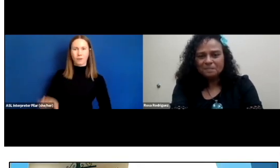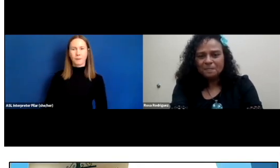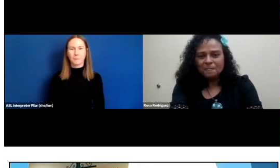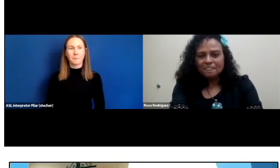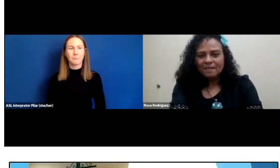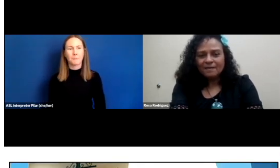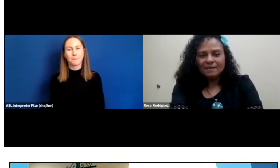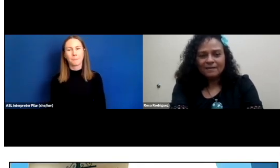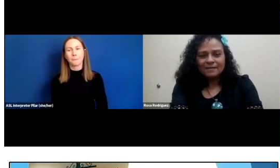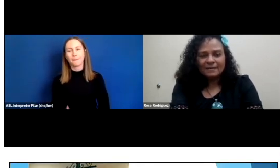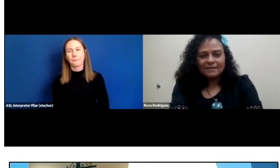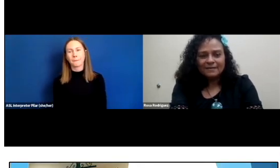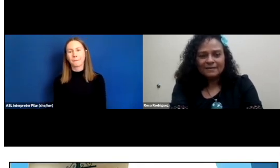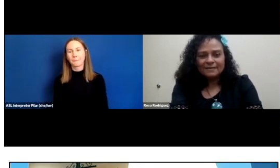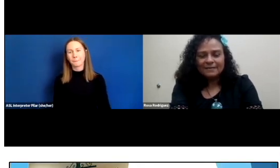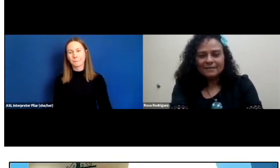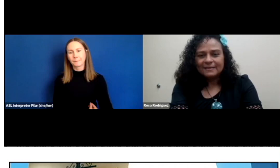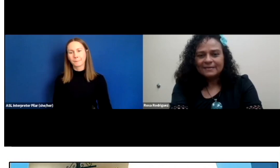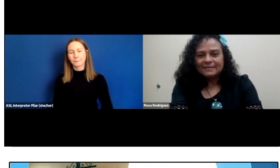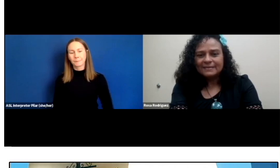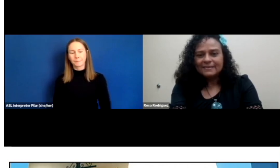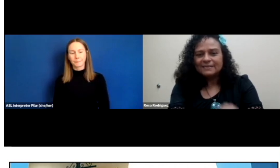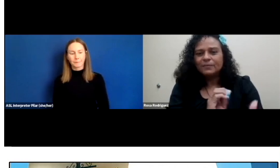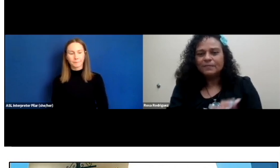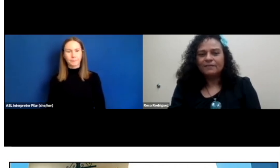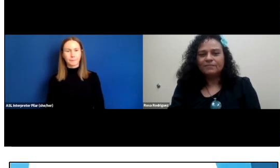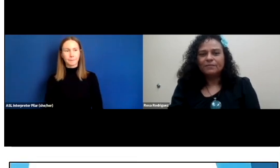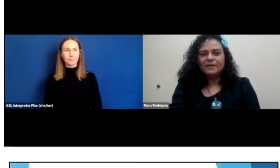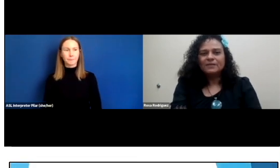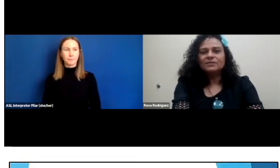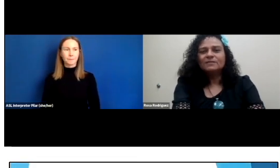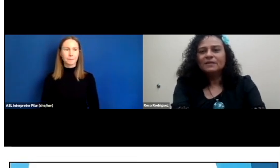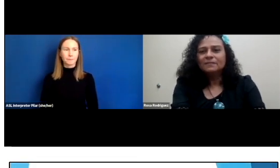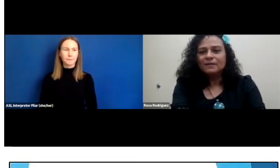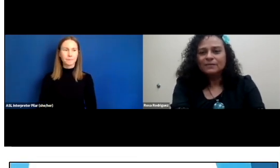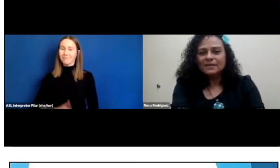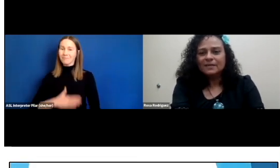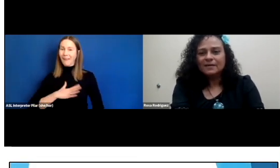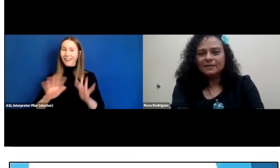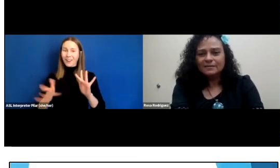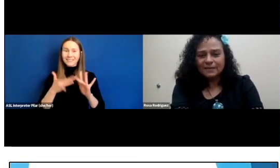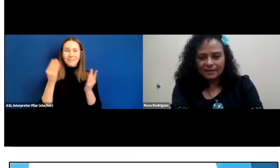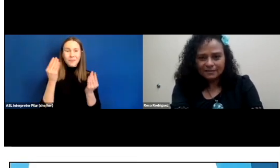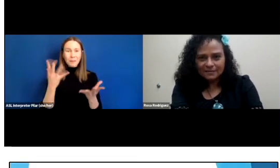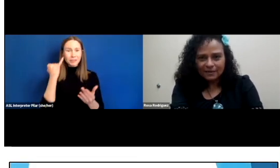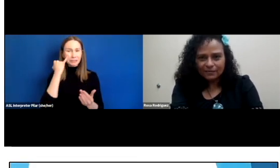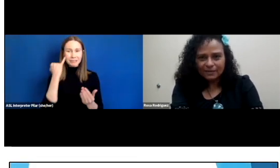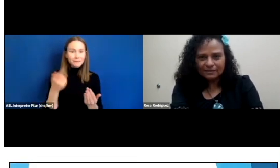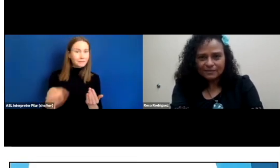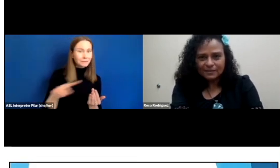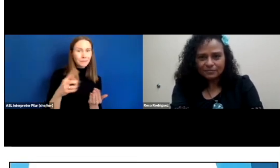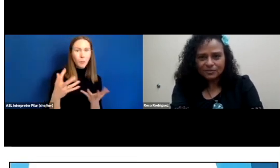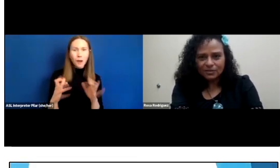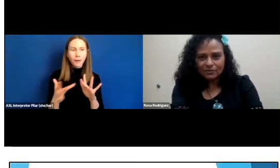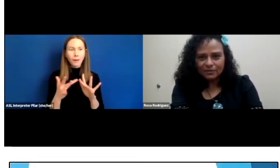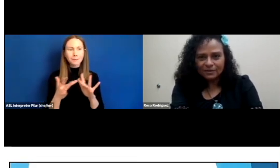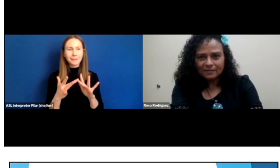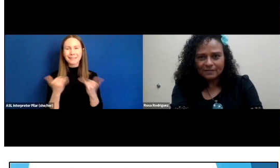This is some of my information. If anybody wants any contact, I would like to stop sharing.